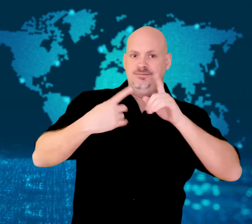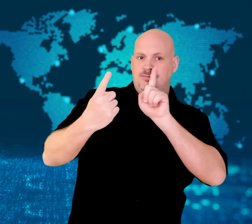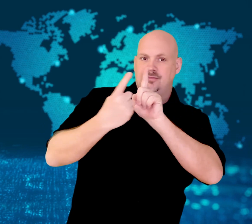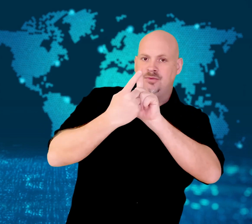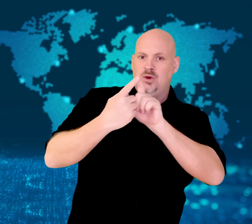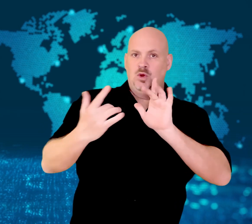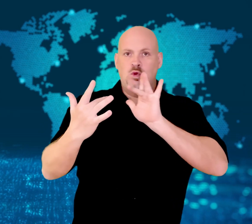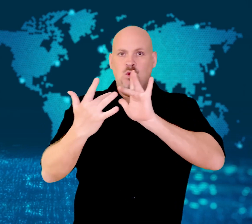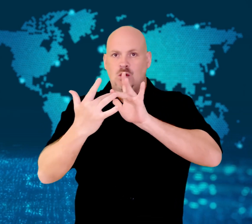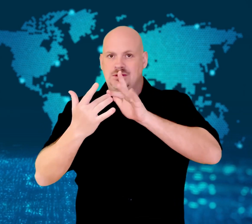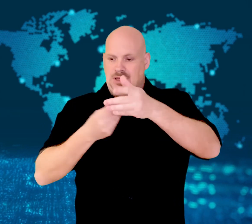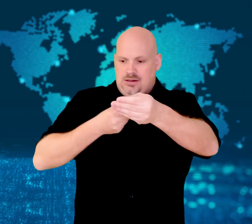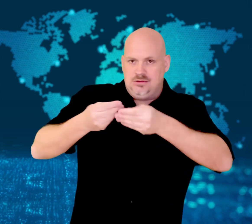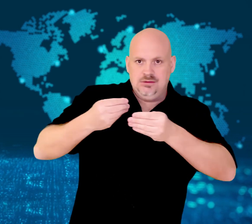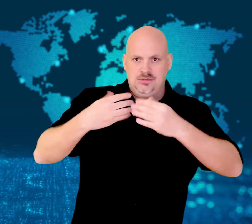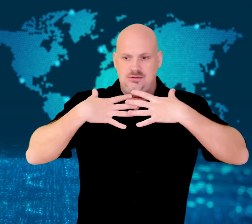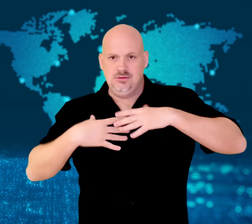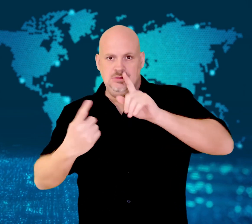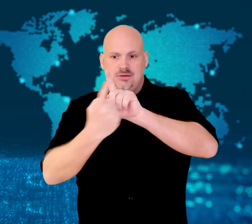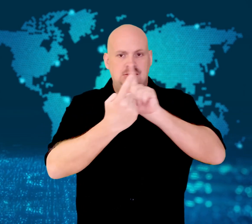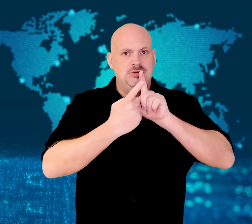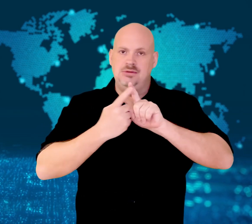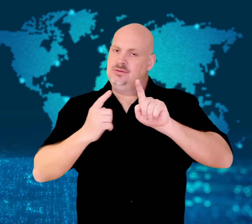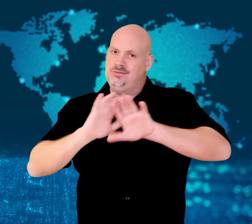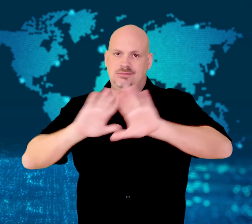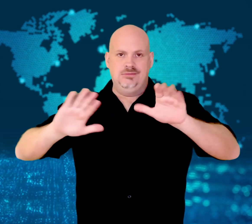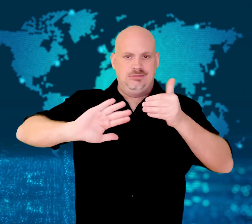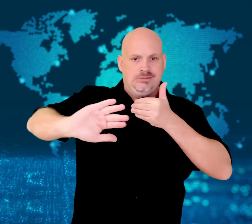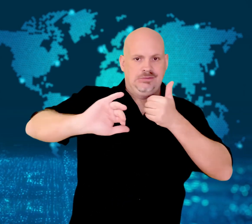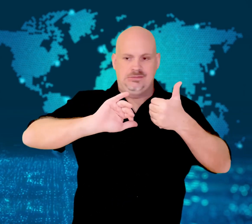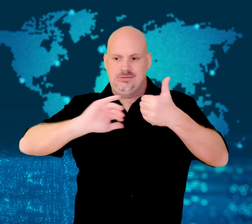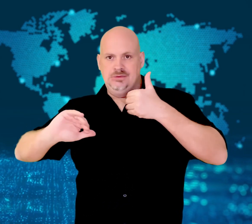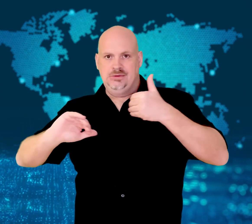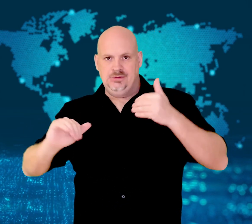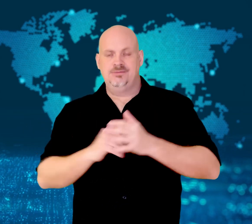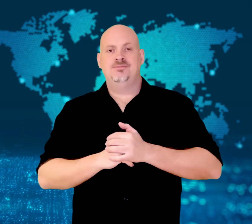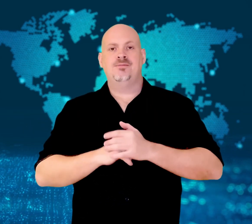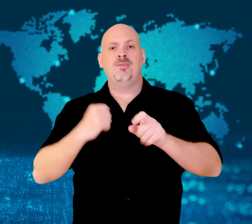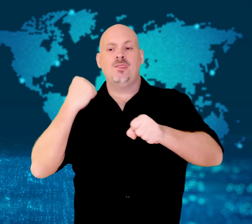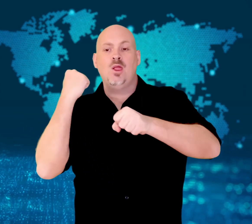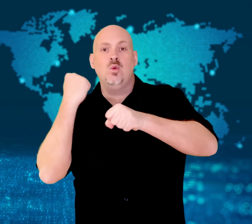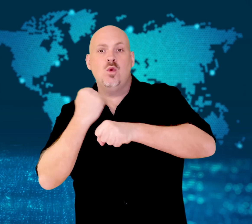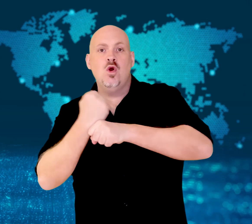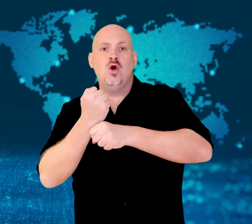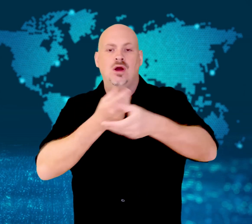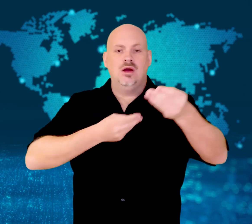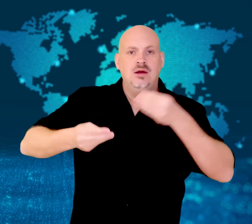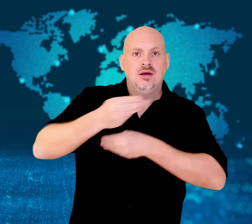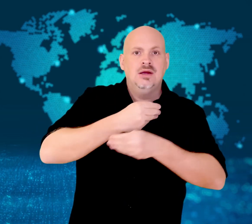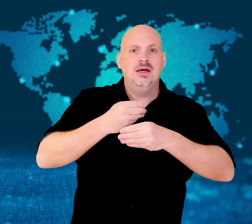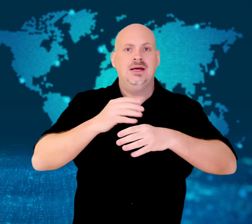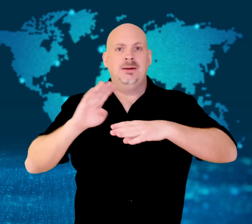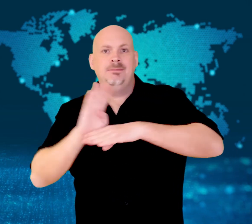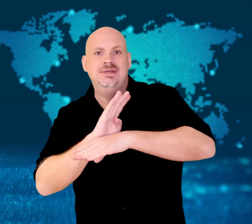Deliveries will be left at checkpoints to avoid physical contact,